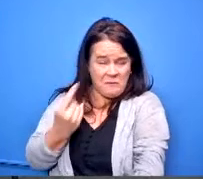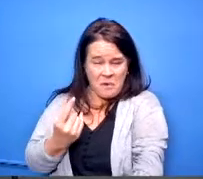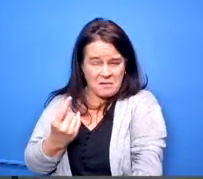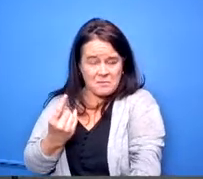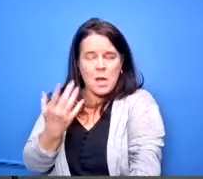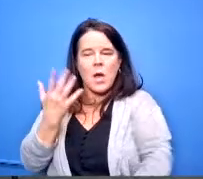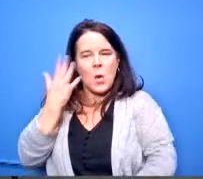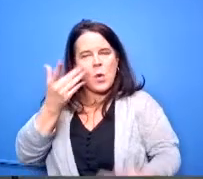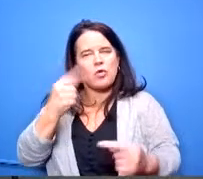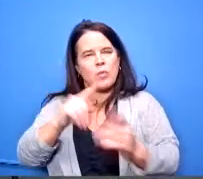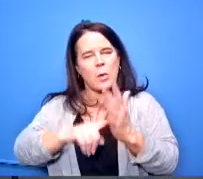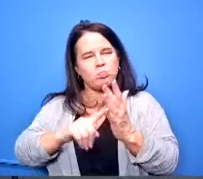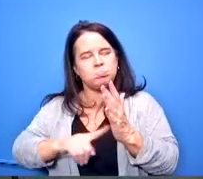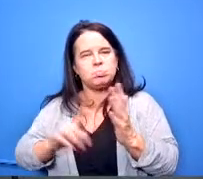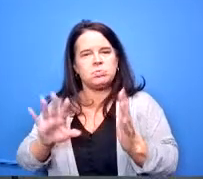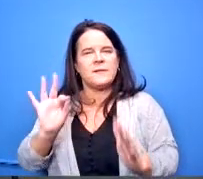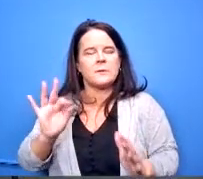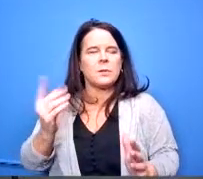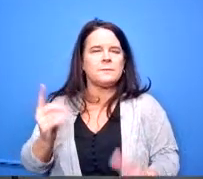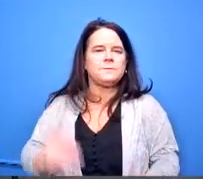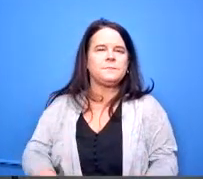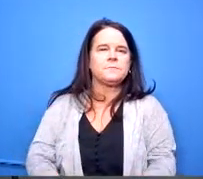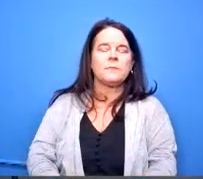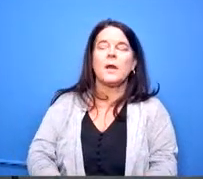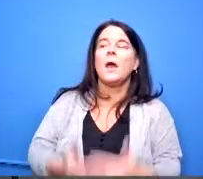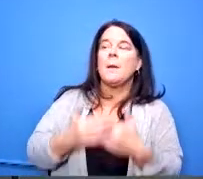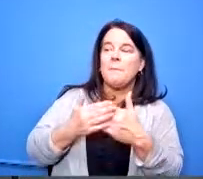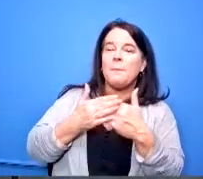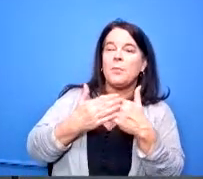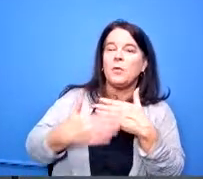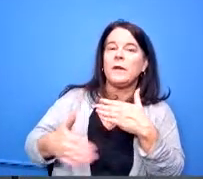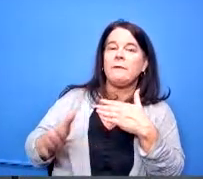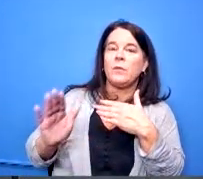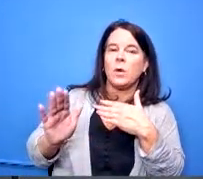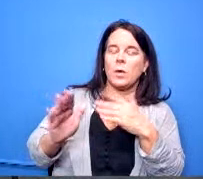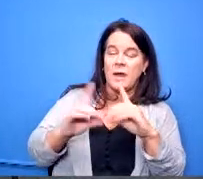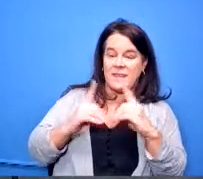and find it i mean i think that moving forward as we're looking to as a district in every district